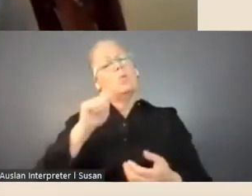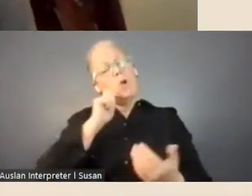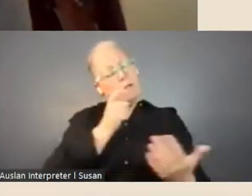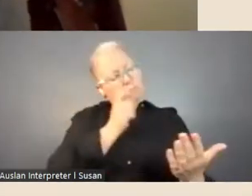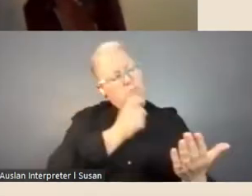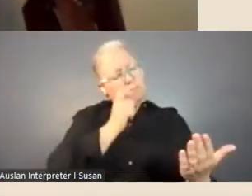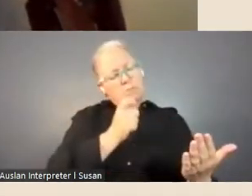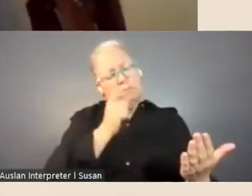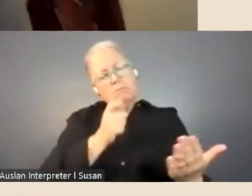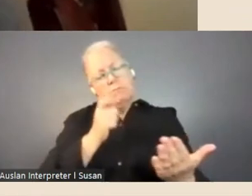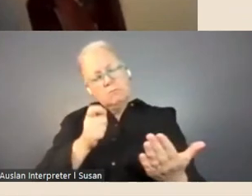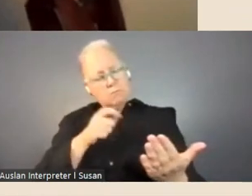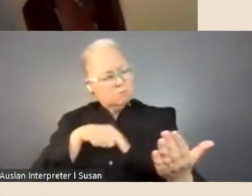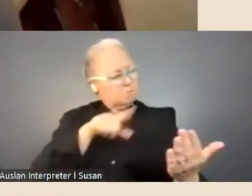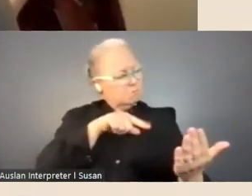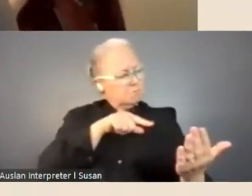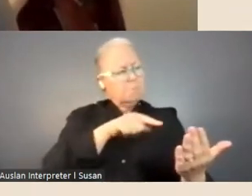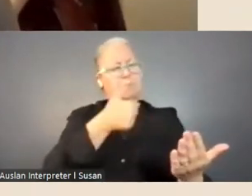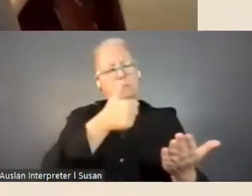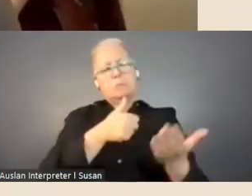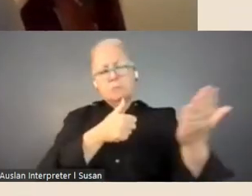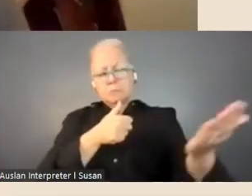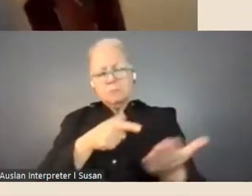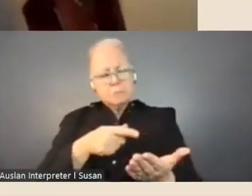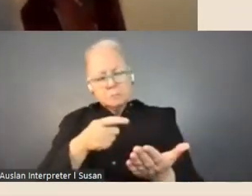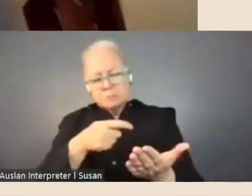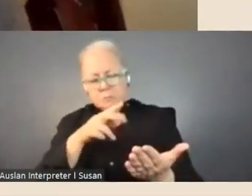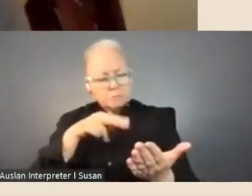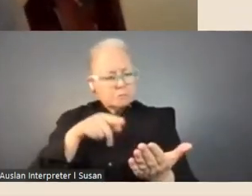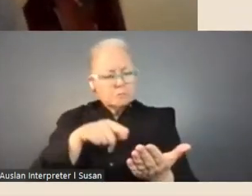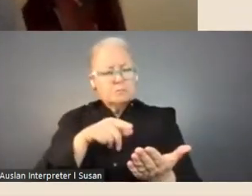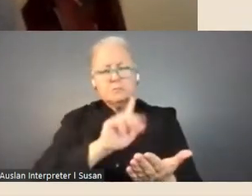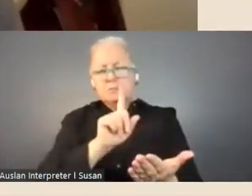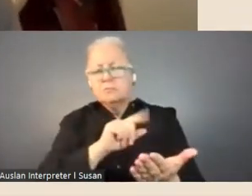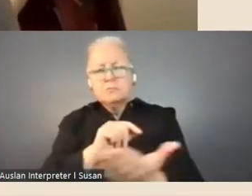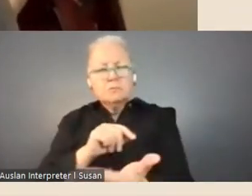in a great position to undertake a fellowship that year, but also ways that we can encourage